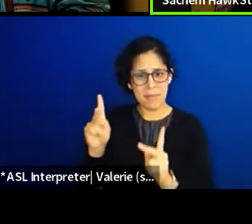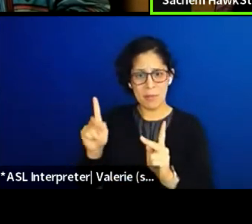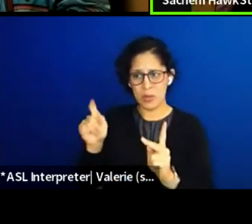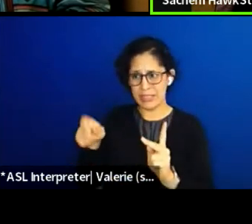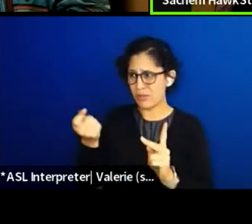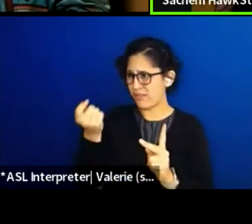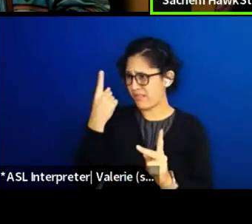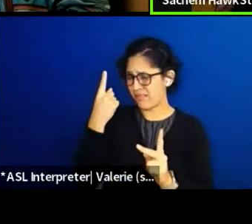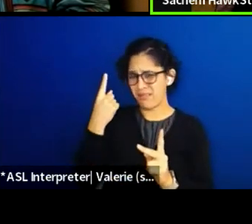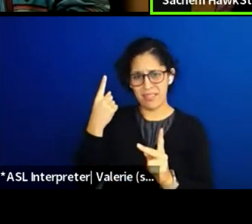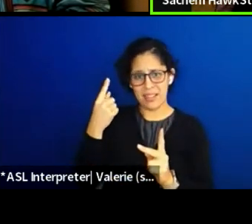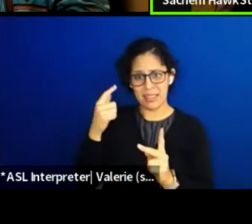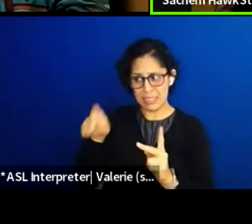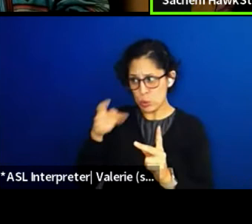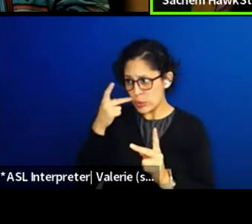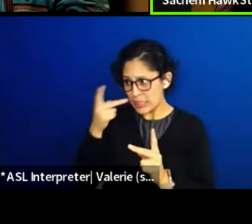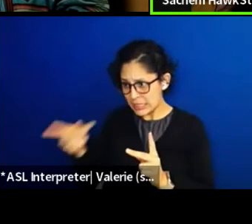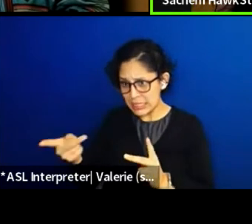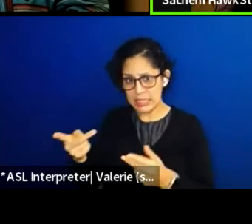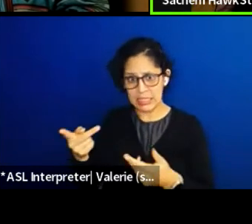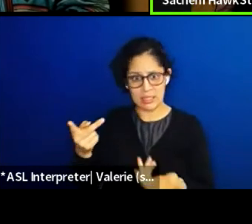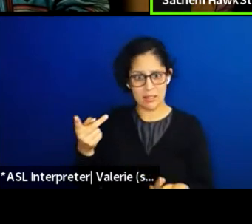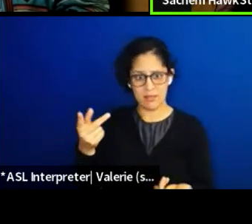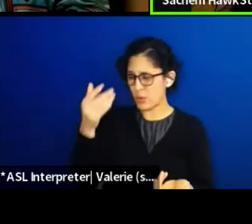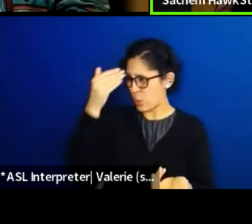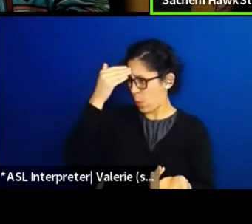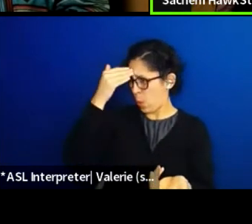need to see, need to know this and to give.